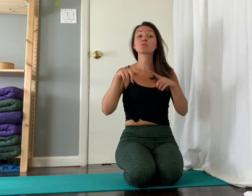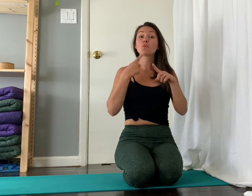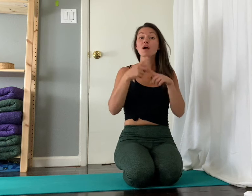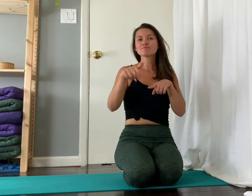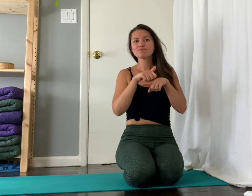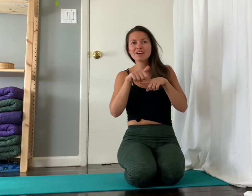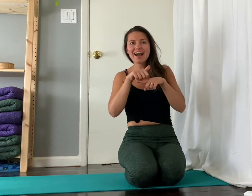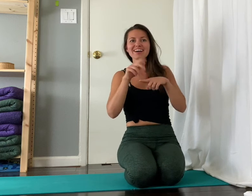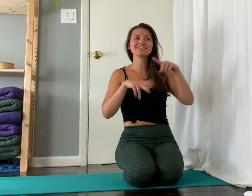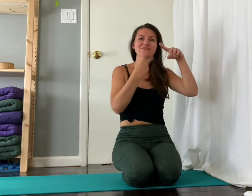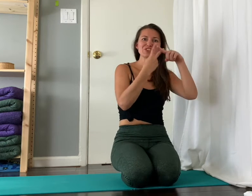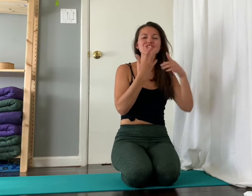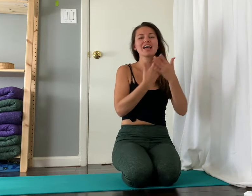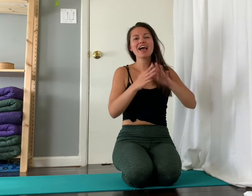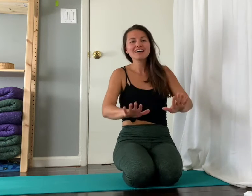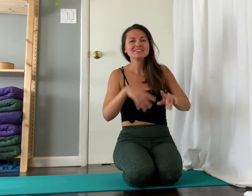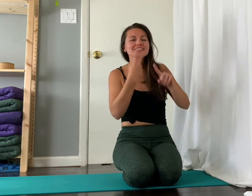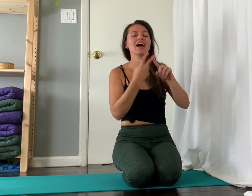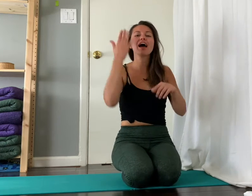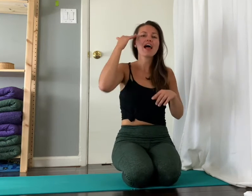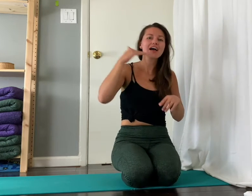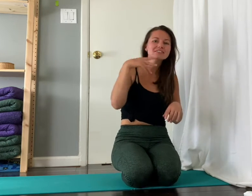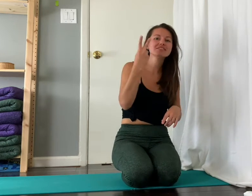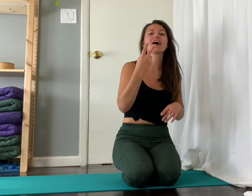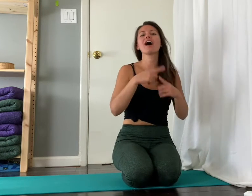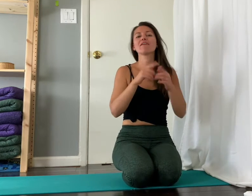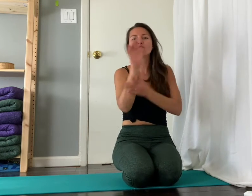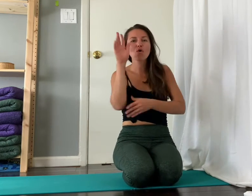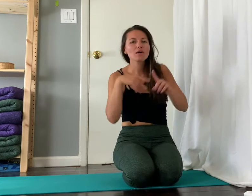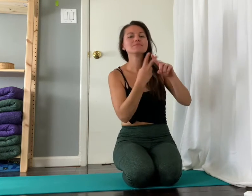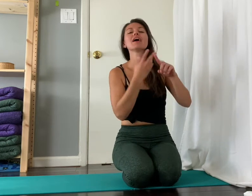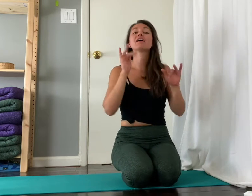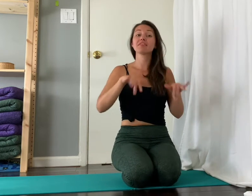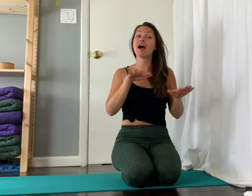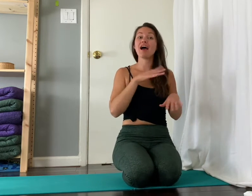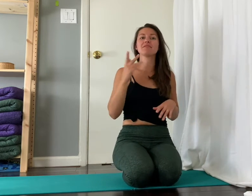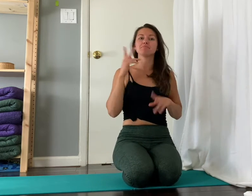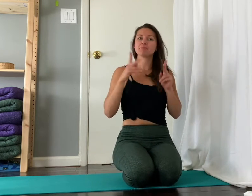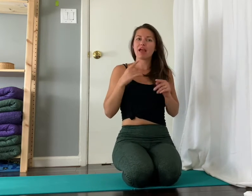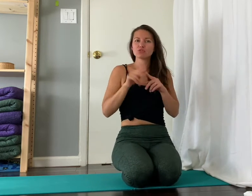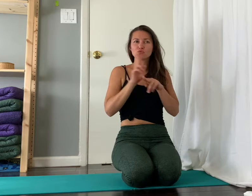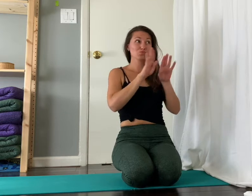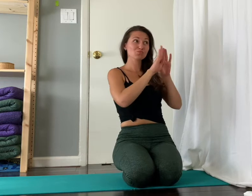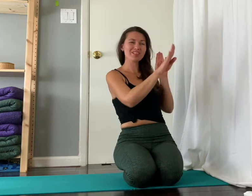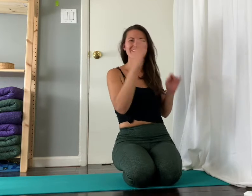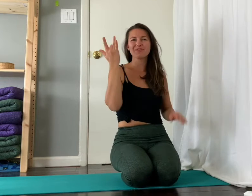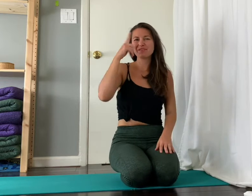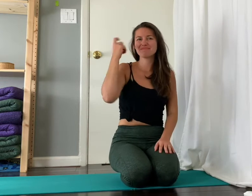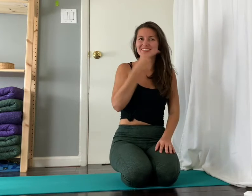When practicing headstands, handstands, and forearm stands, most people like to use a wall because it offers